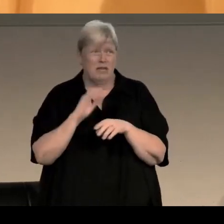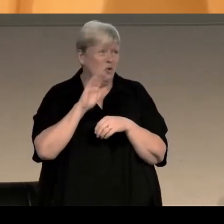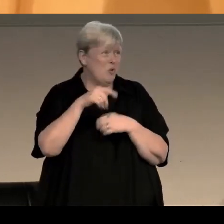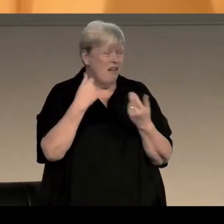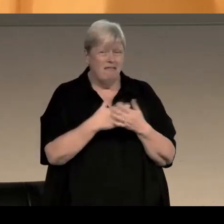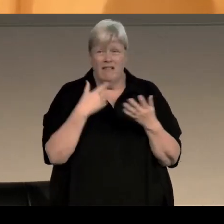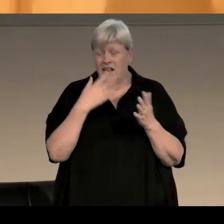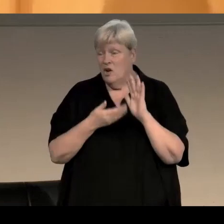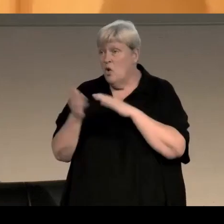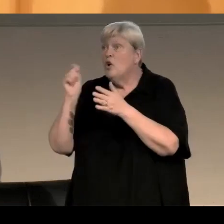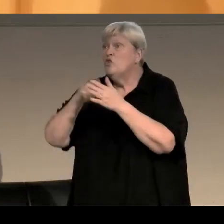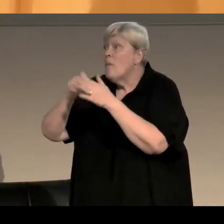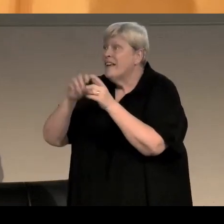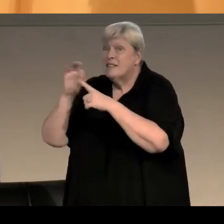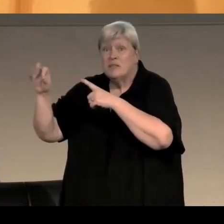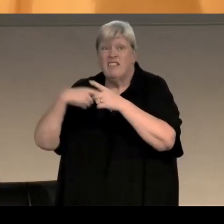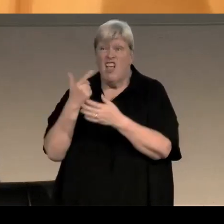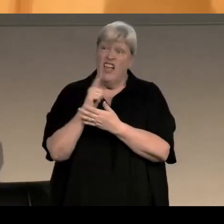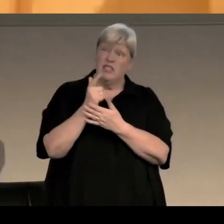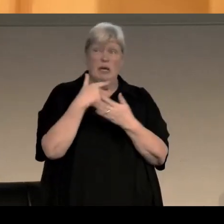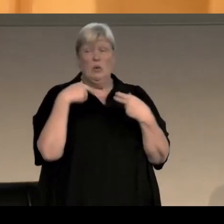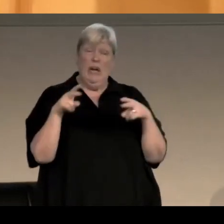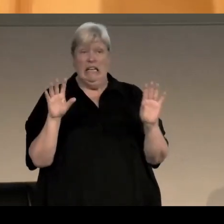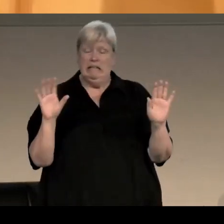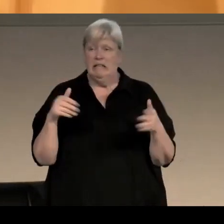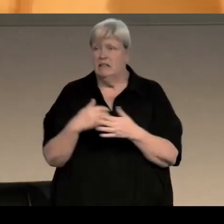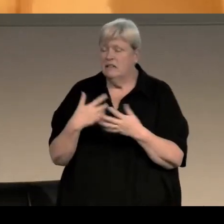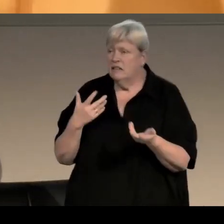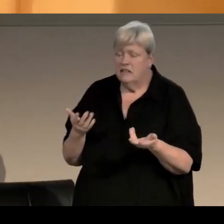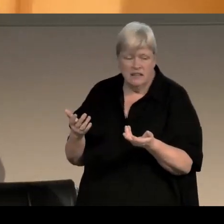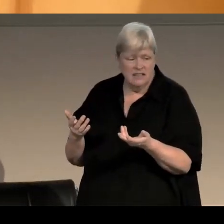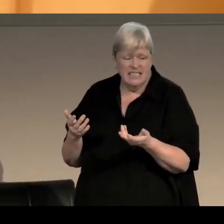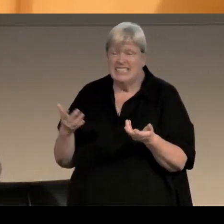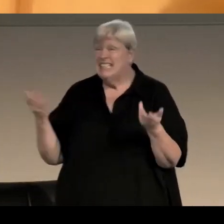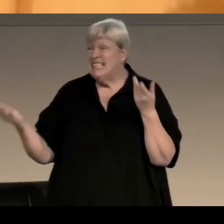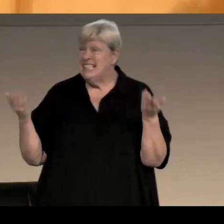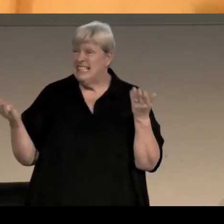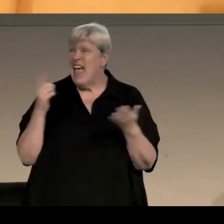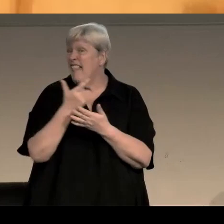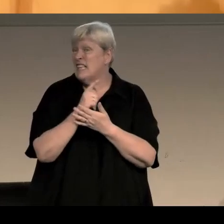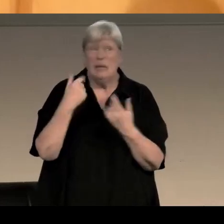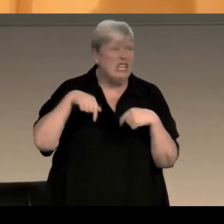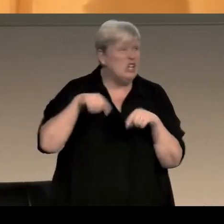I don't go shopping in a particularly lesbian way, I don't you know I don't go around Waitrose going "Is there anything lesbian in here tonight?"